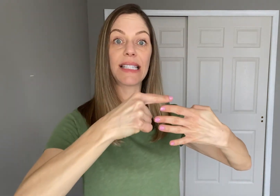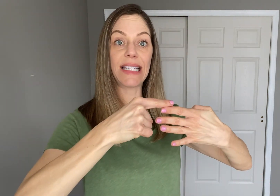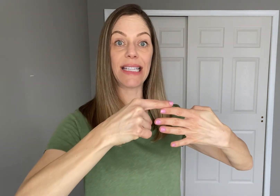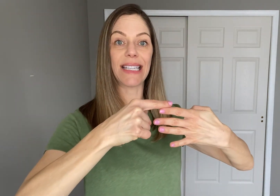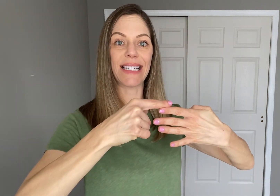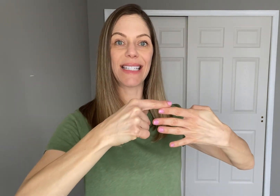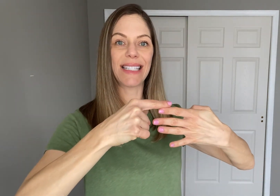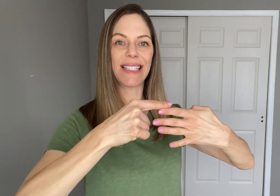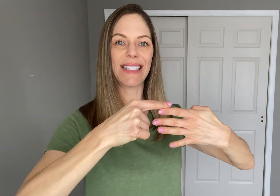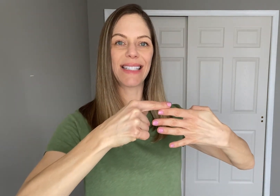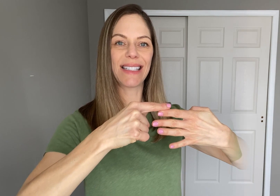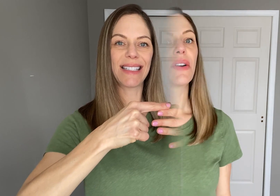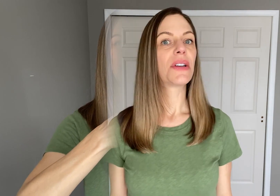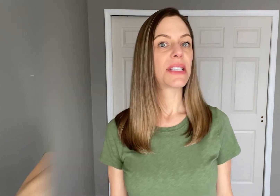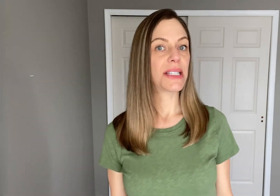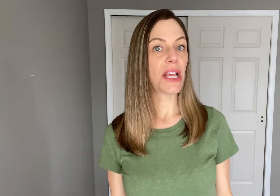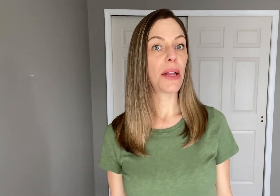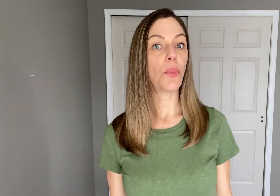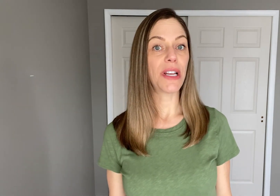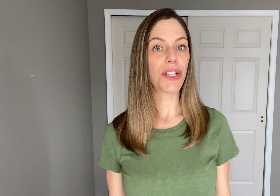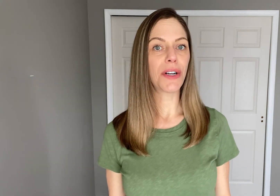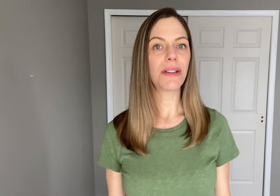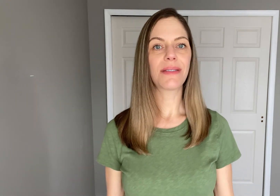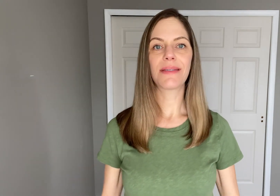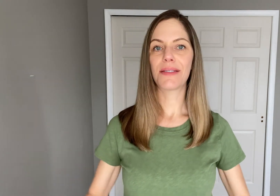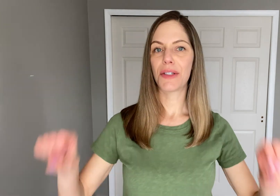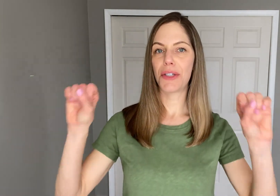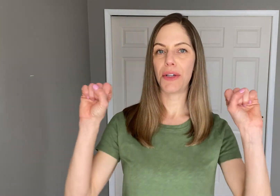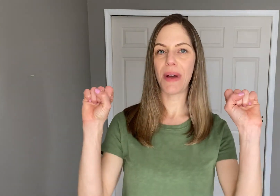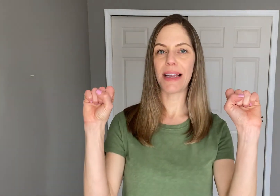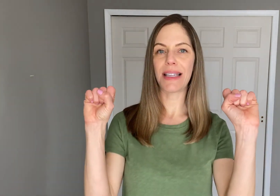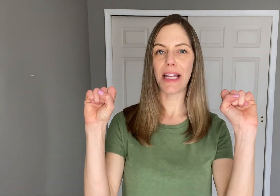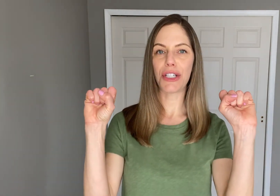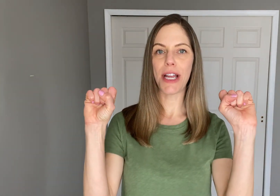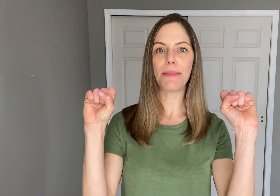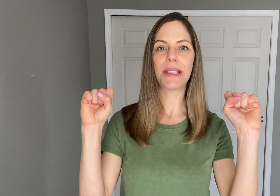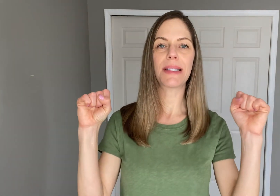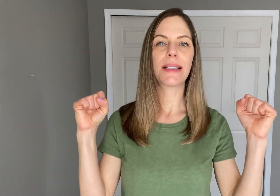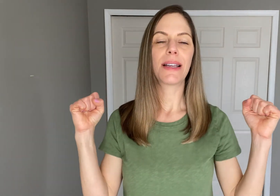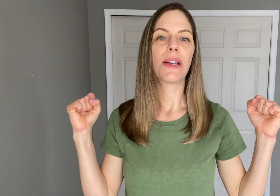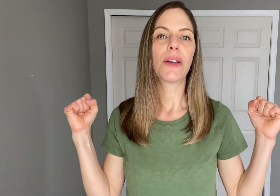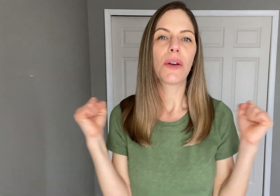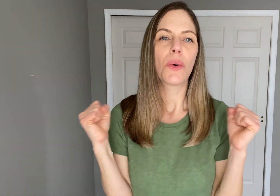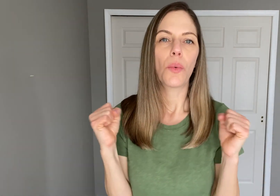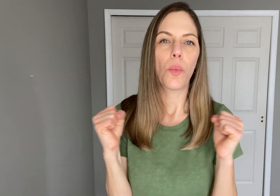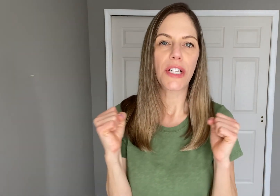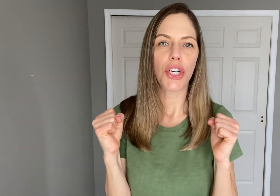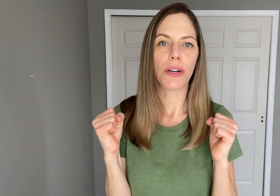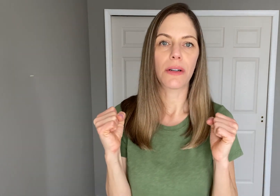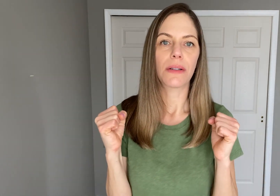"Season" To sign WINTER two "S" handshapes "Winter"